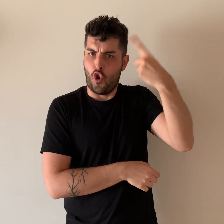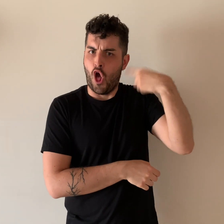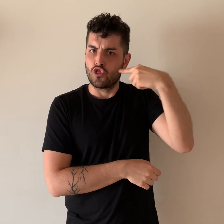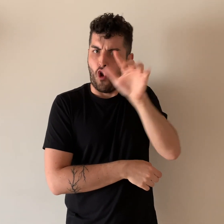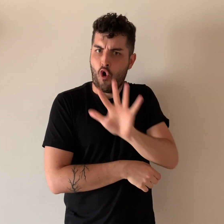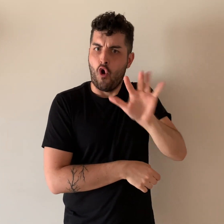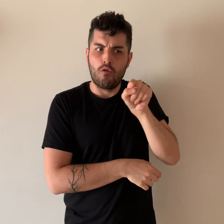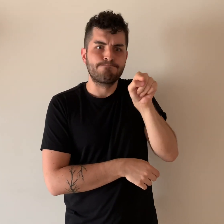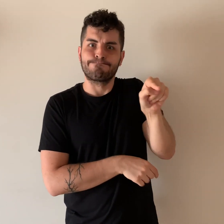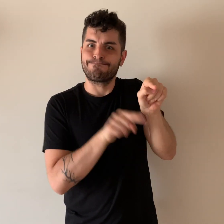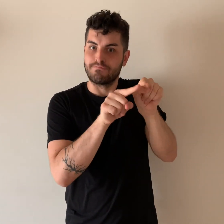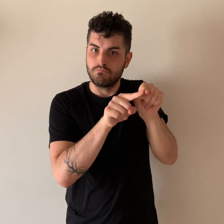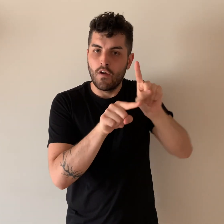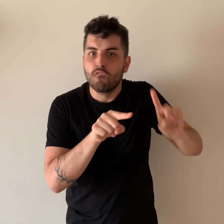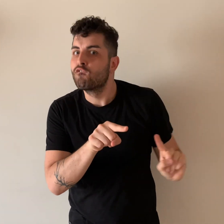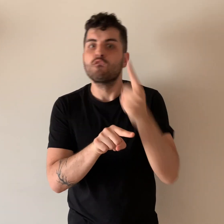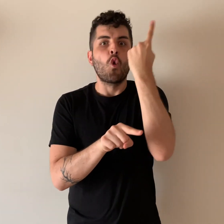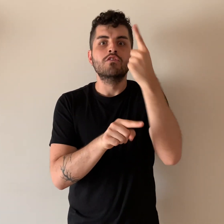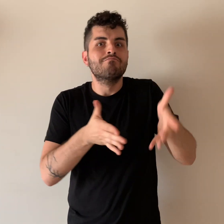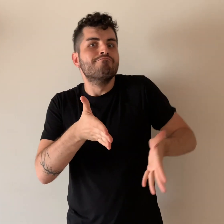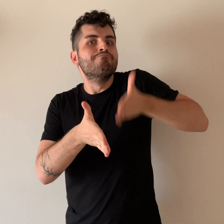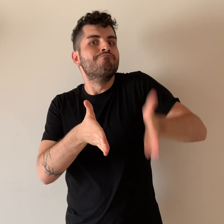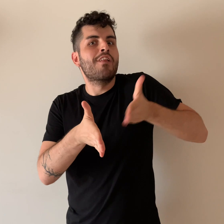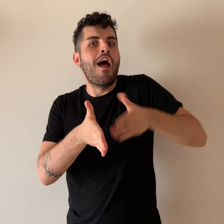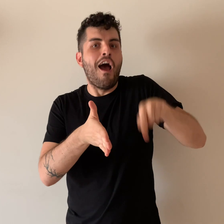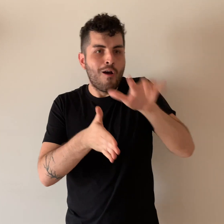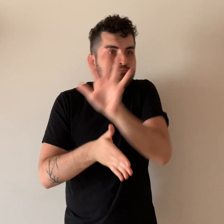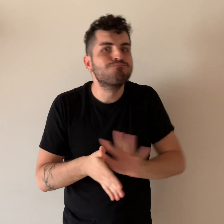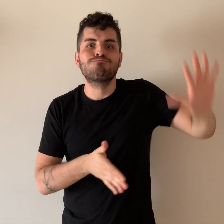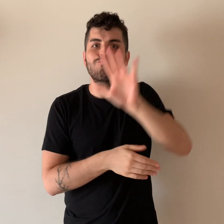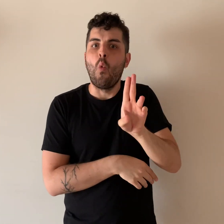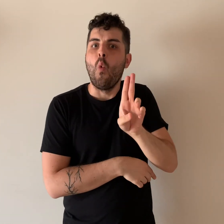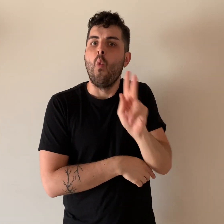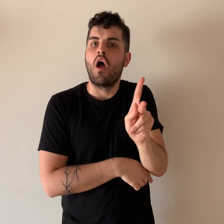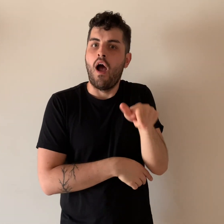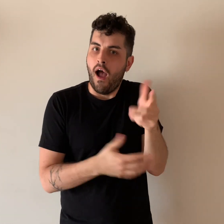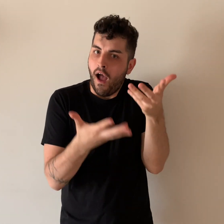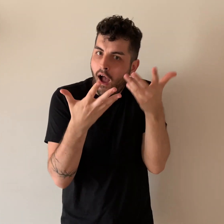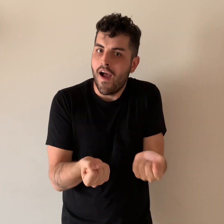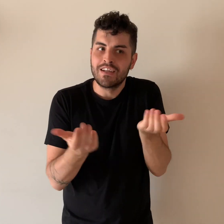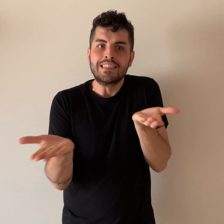station in the United Kingdom to provide this service.